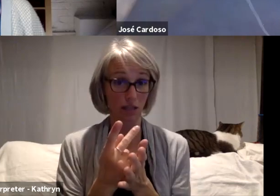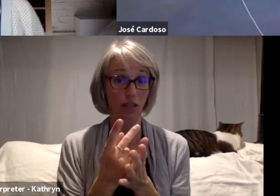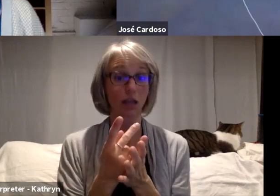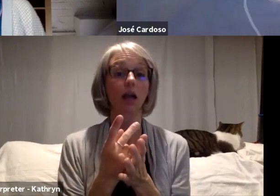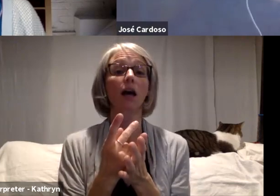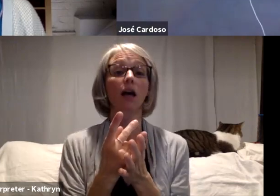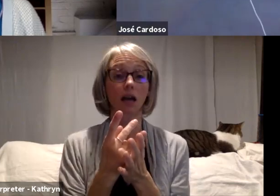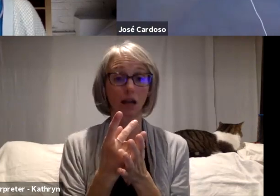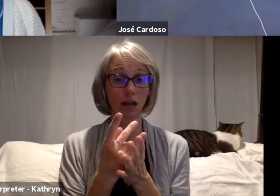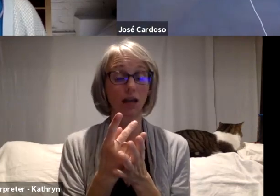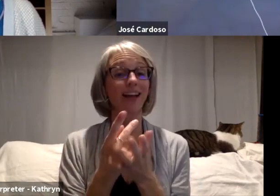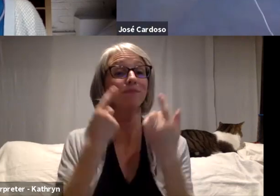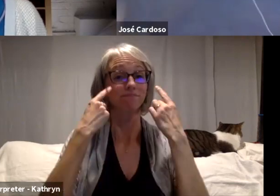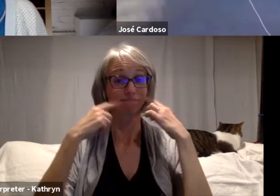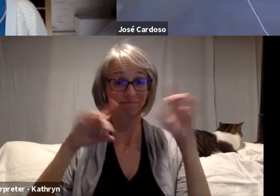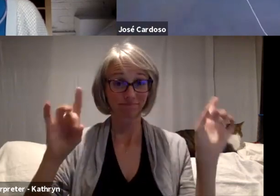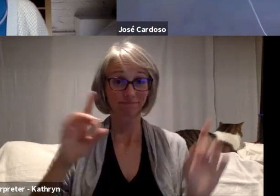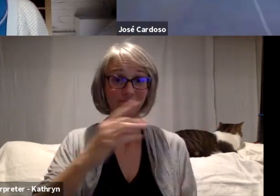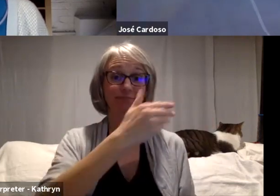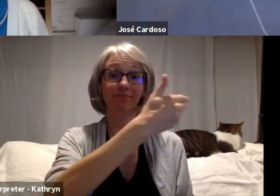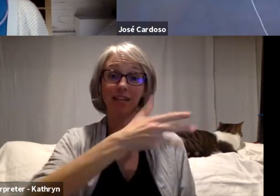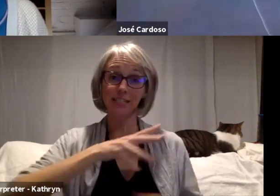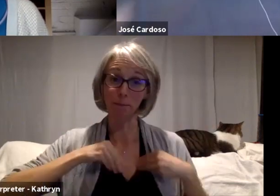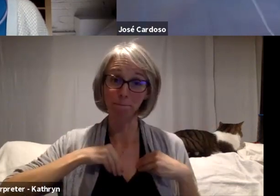we were accepted. We had the chance to take the camera,